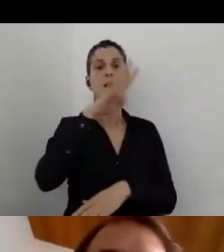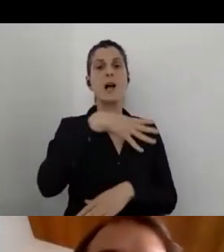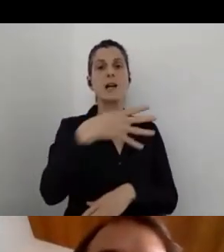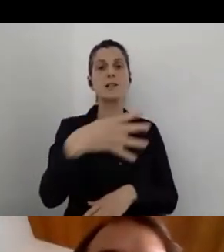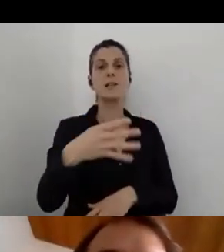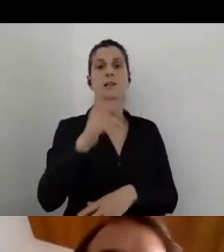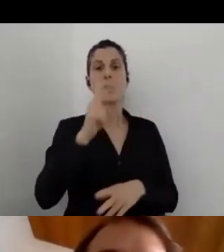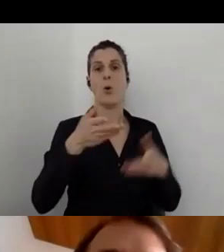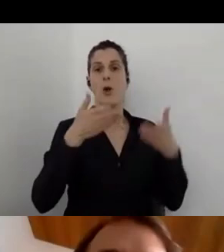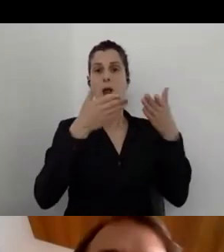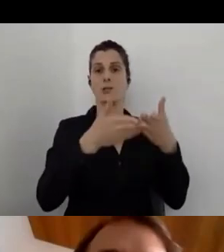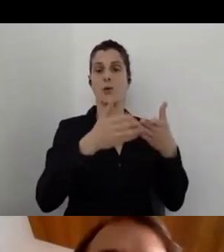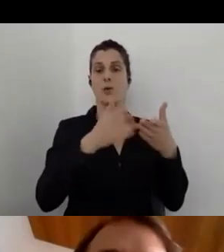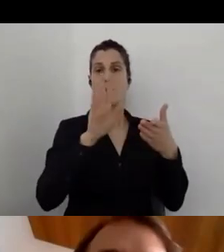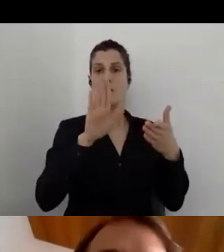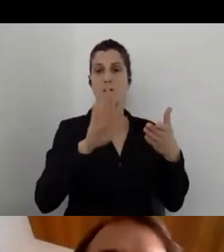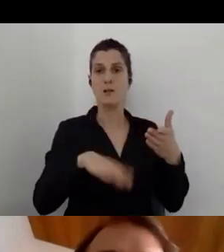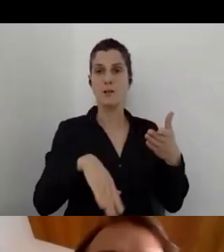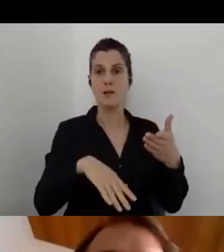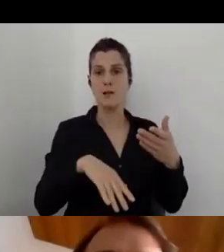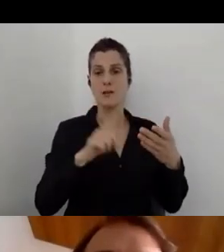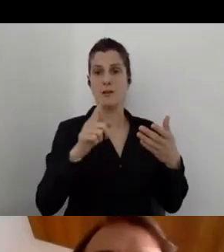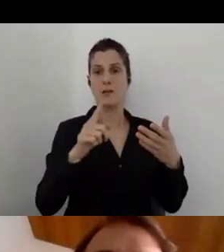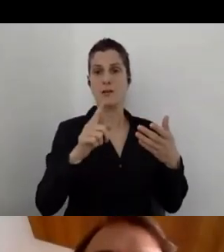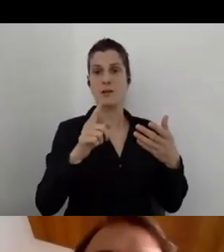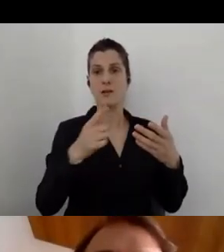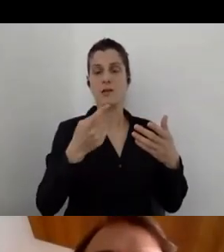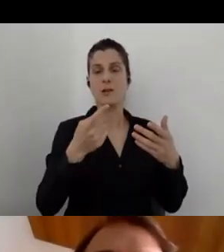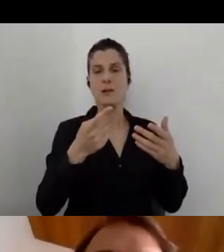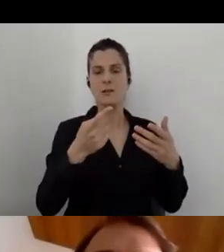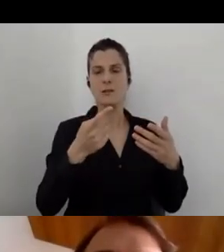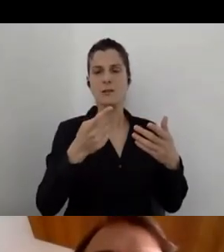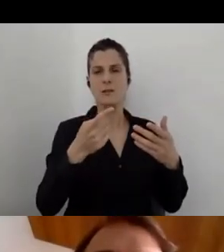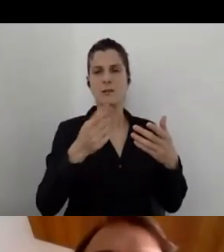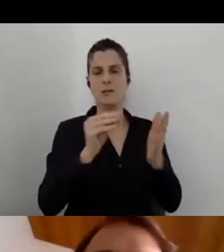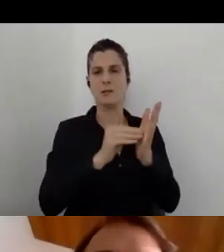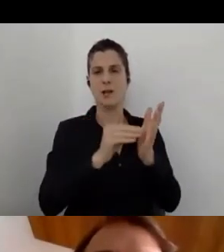geographic information systems and as well to get all kinds